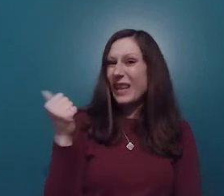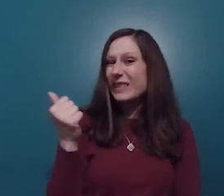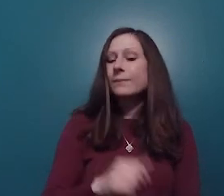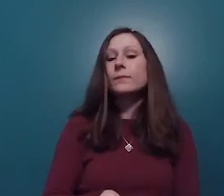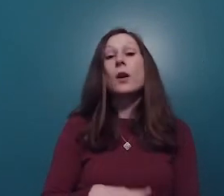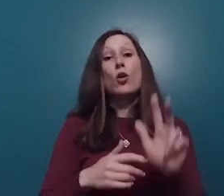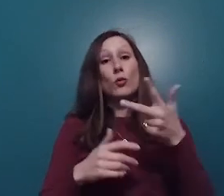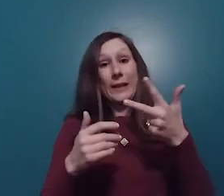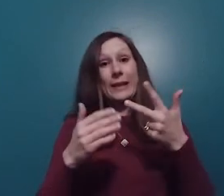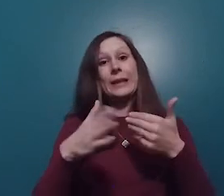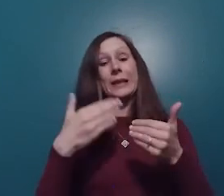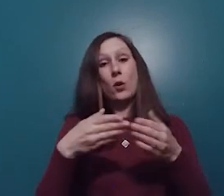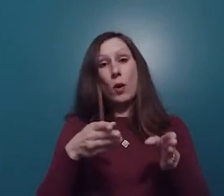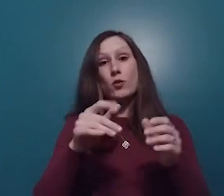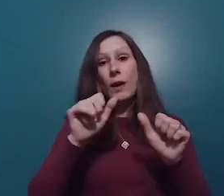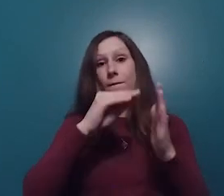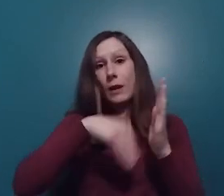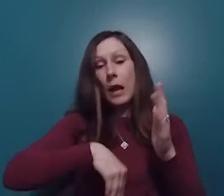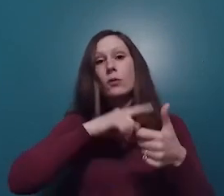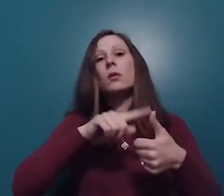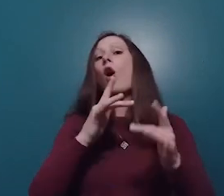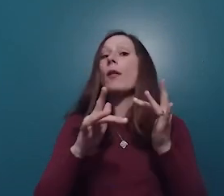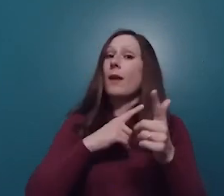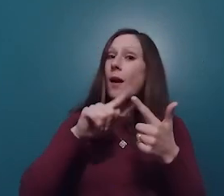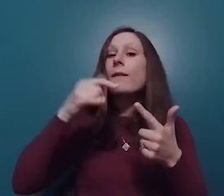There are three easy ways to fill out your census-- online, by